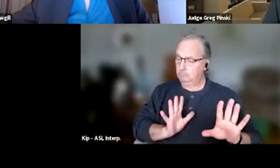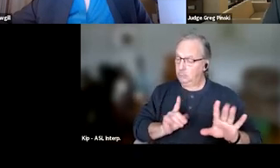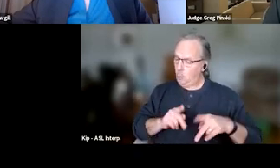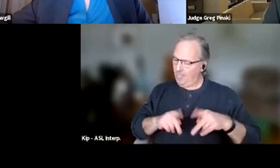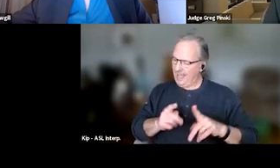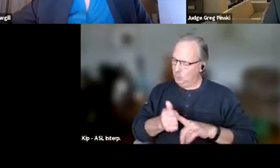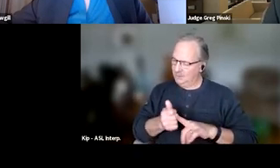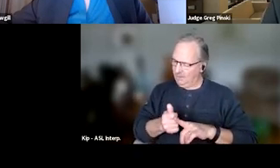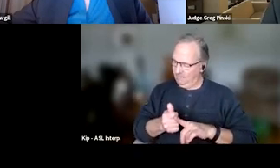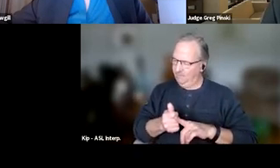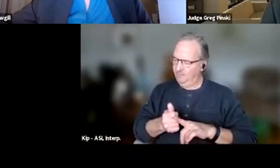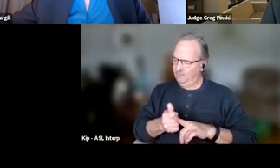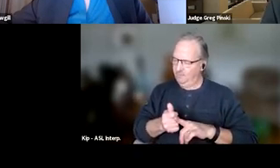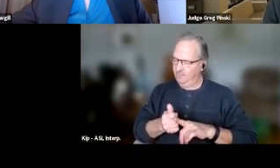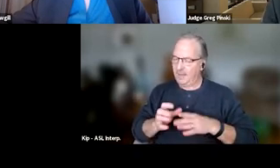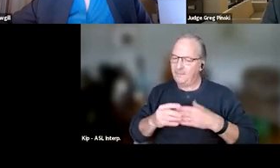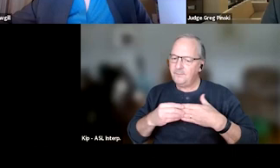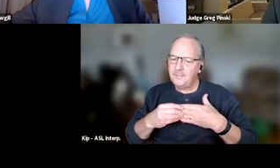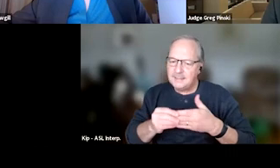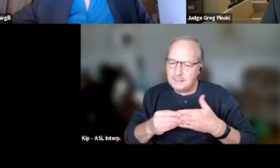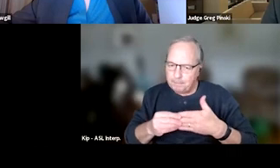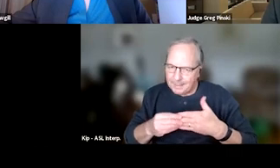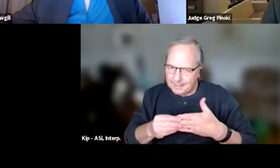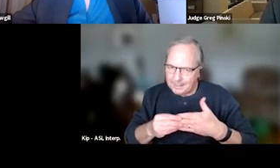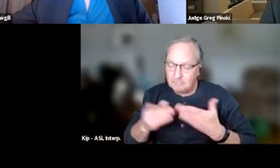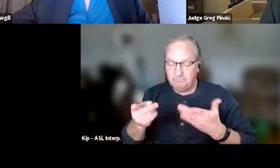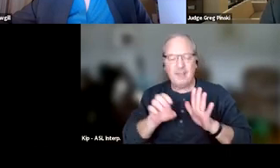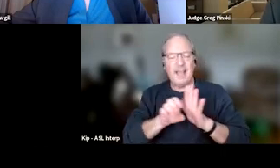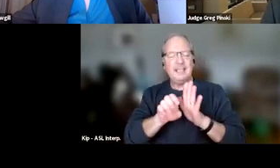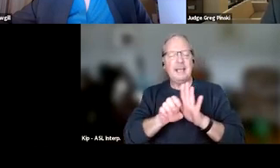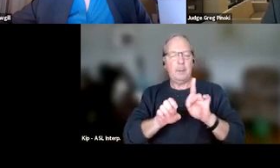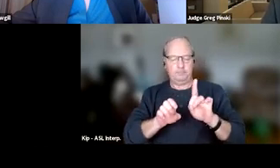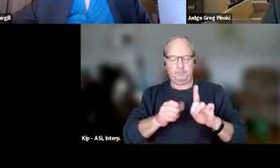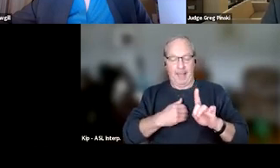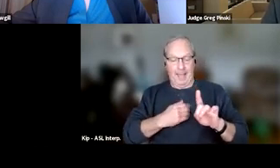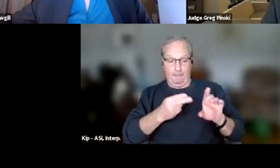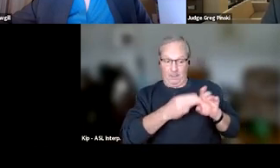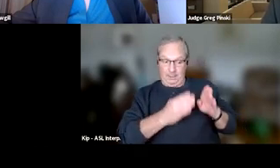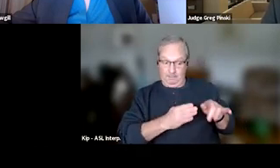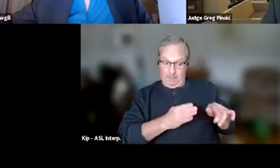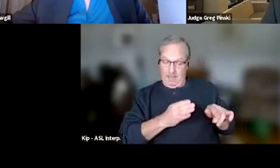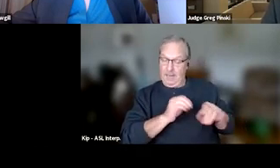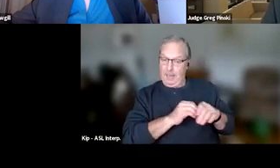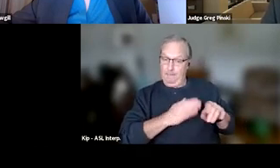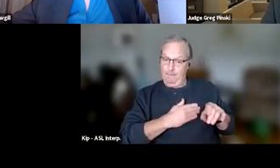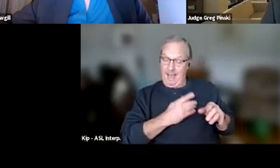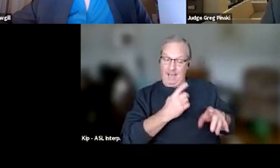again, that flexibility. As an example of that, I had a participant in my drug treatment court.